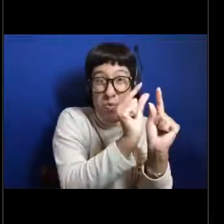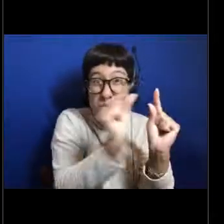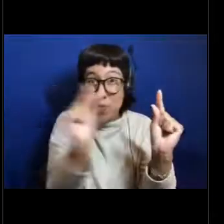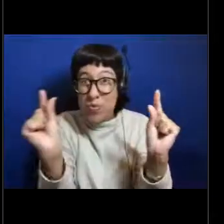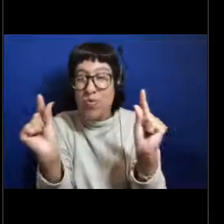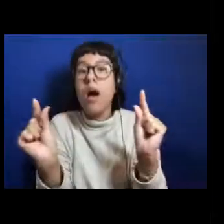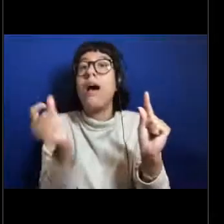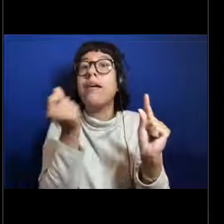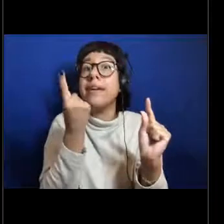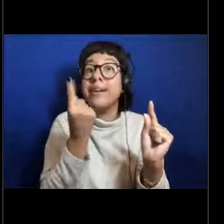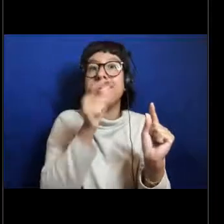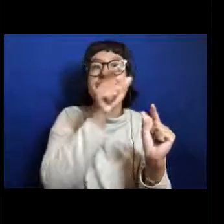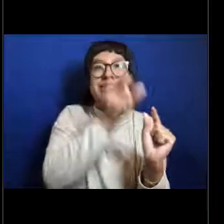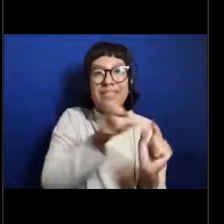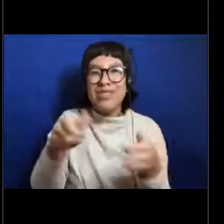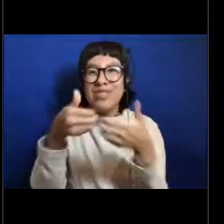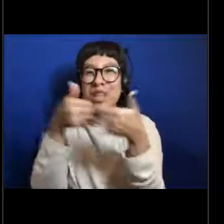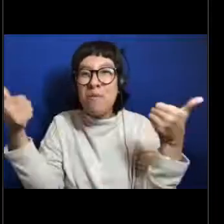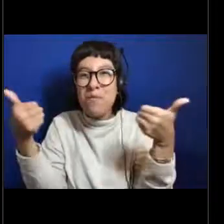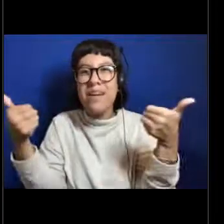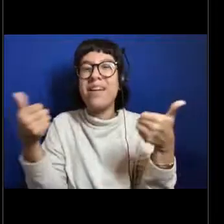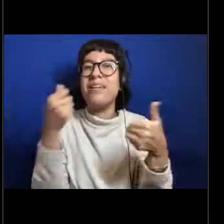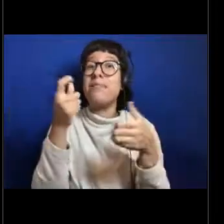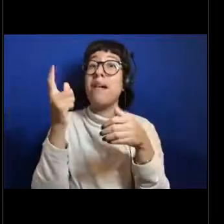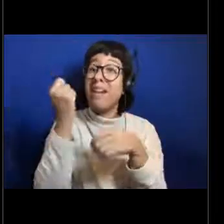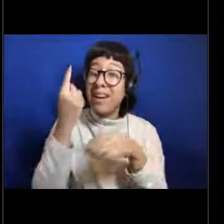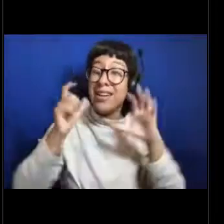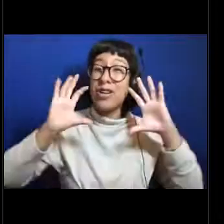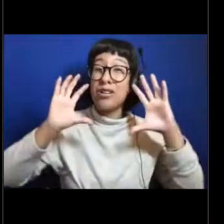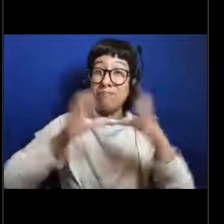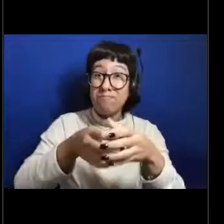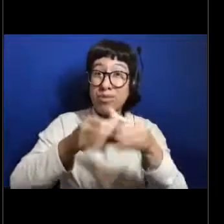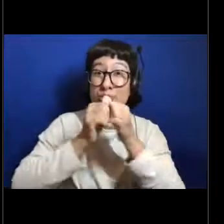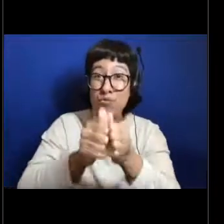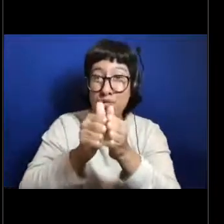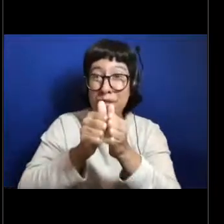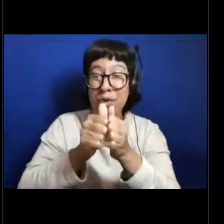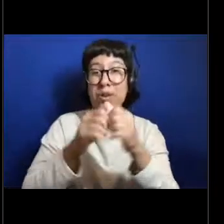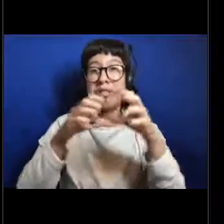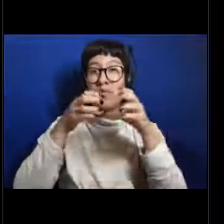and they work together as a group. So each one of those individuals though will be specialized